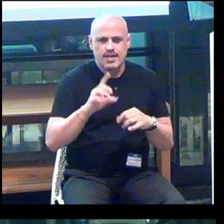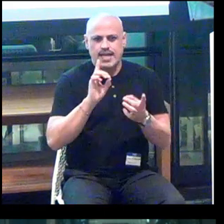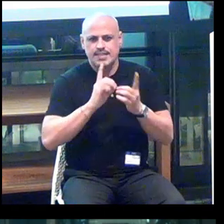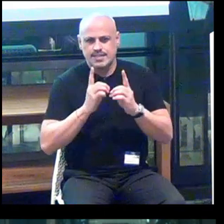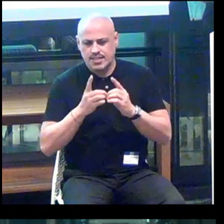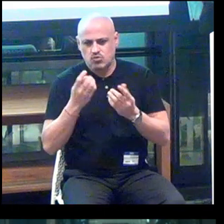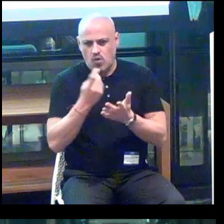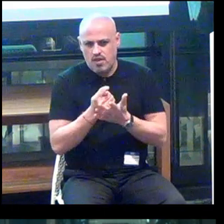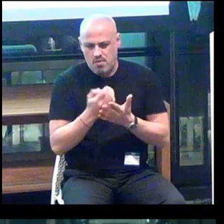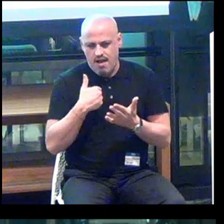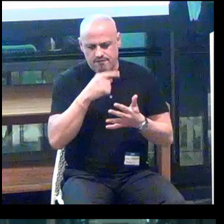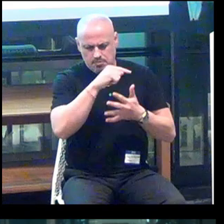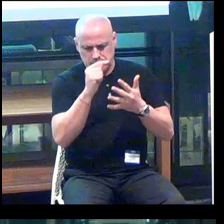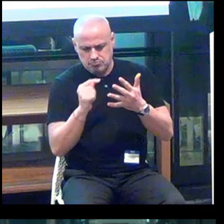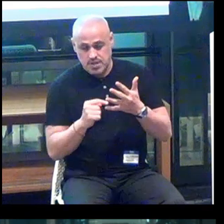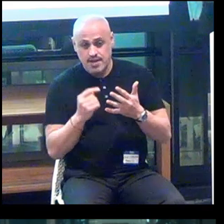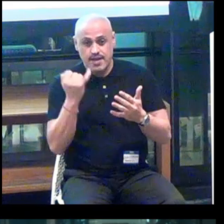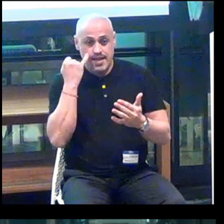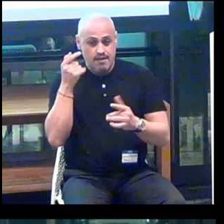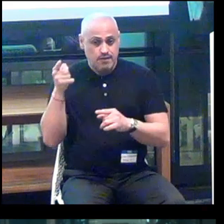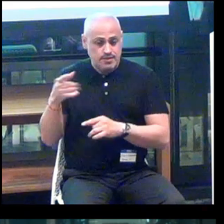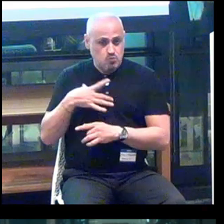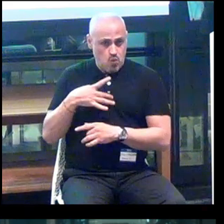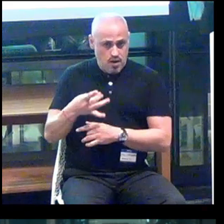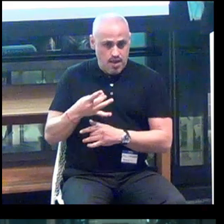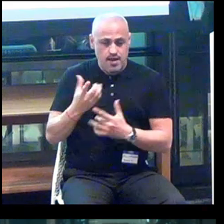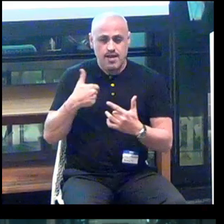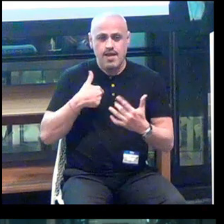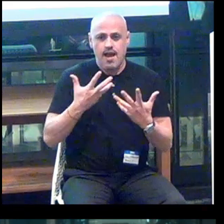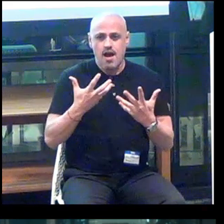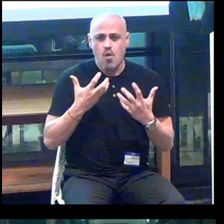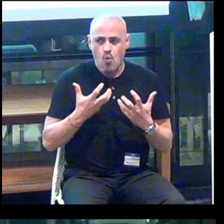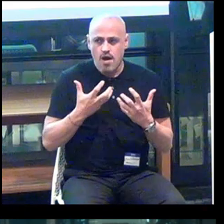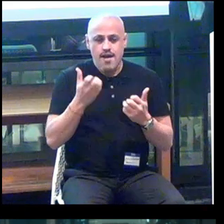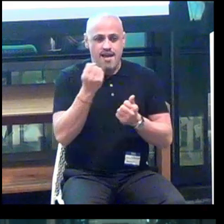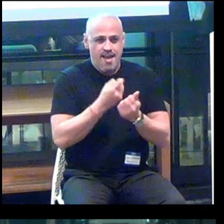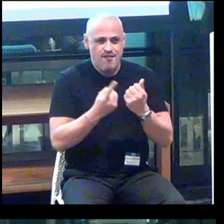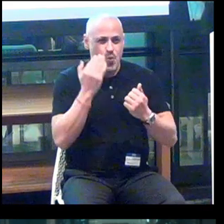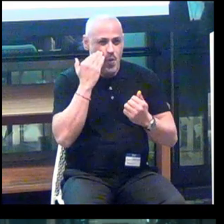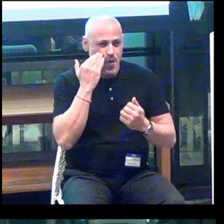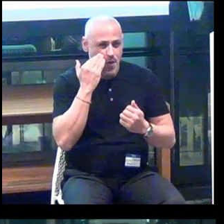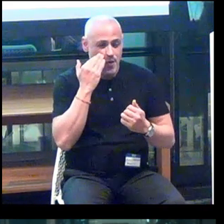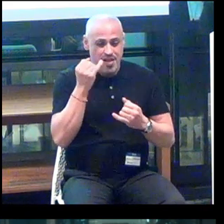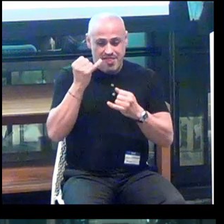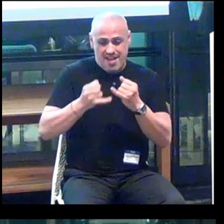And if you like this, I want everybody to know that at the end of my presentation, there's